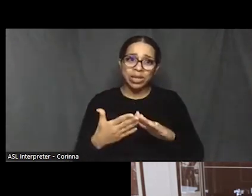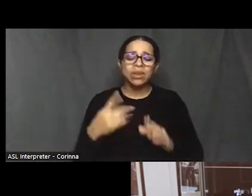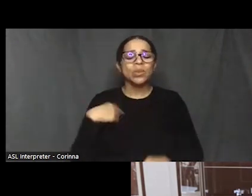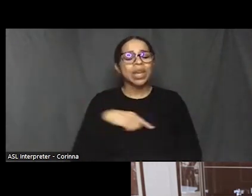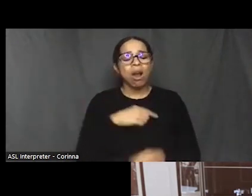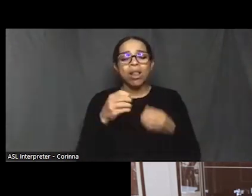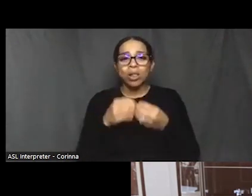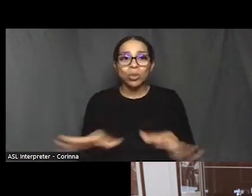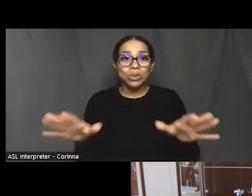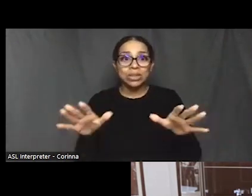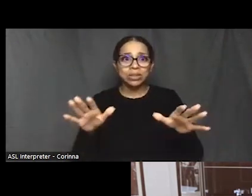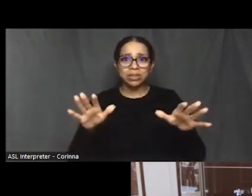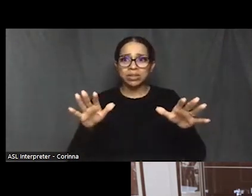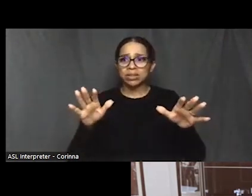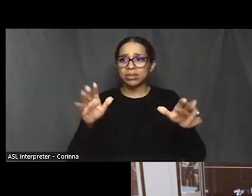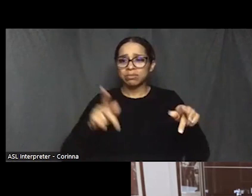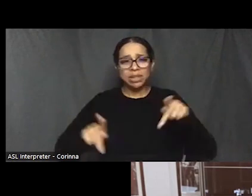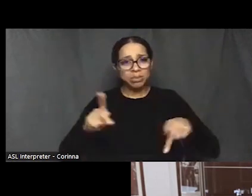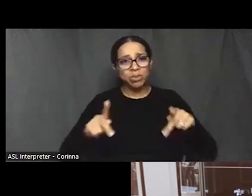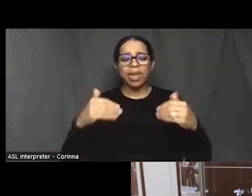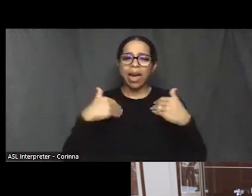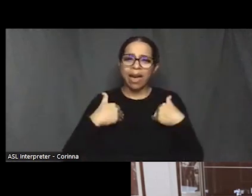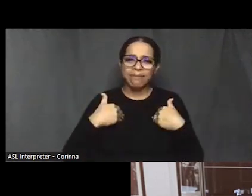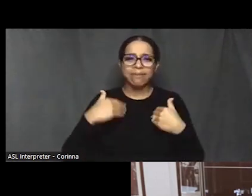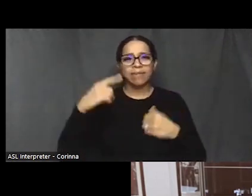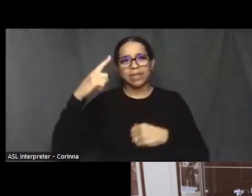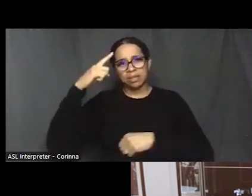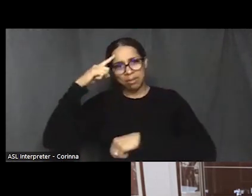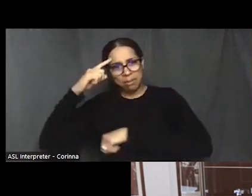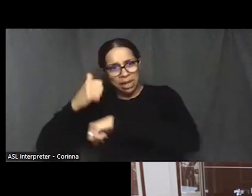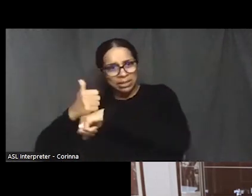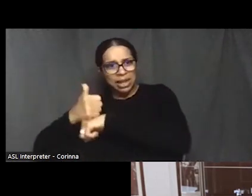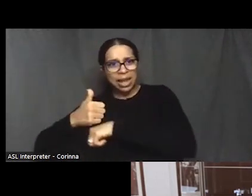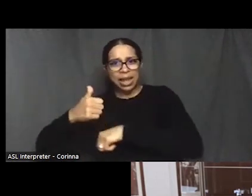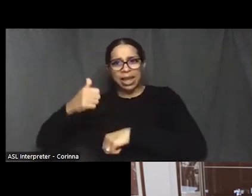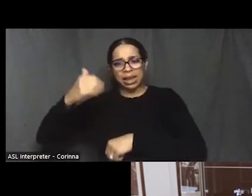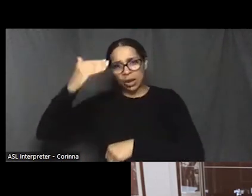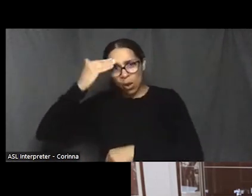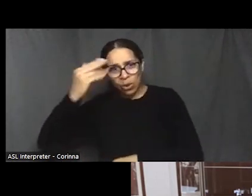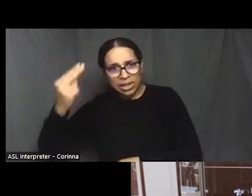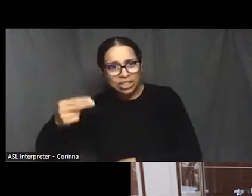the the mindset in the history of it. So while you have a chance, get those histories documented,